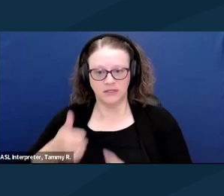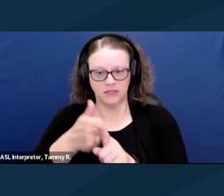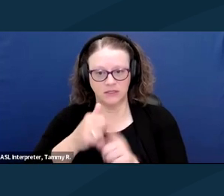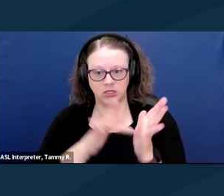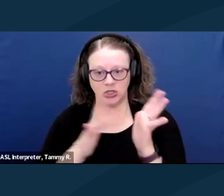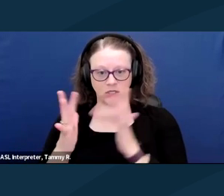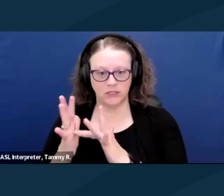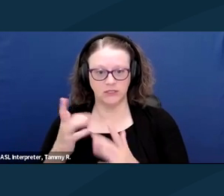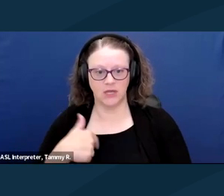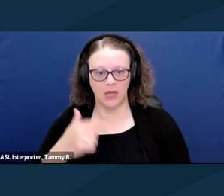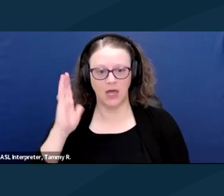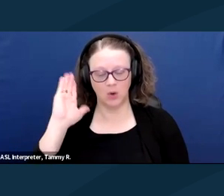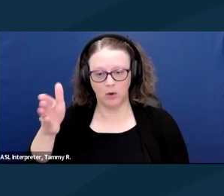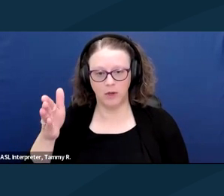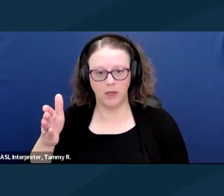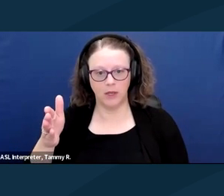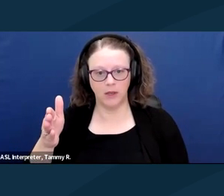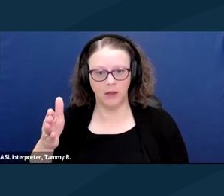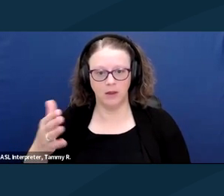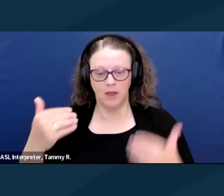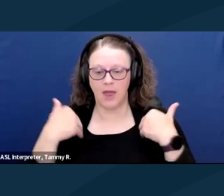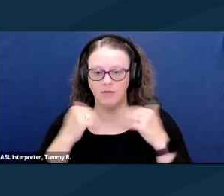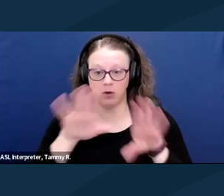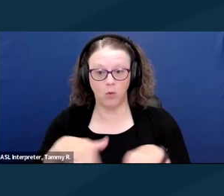I would be having a wedding in a dress.